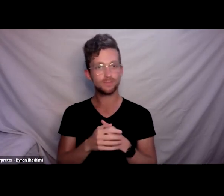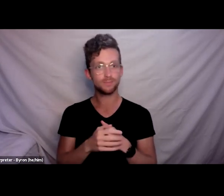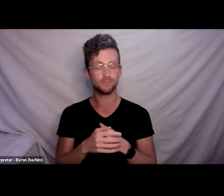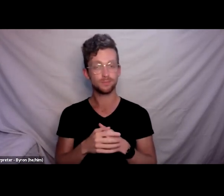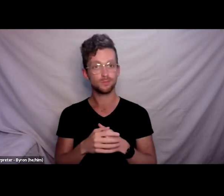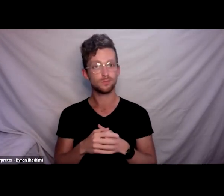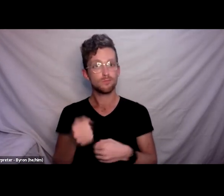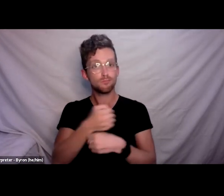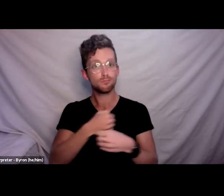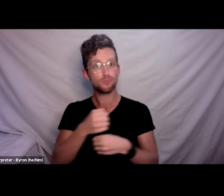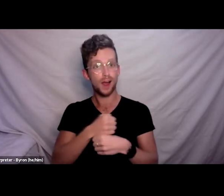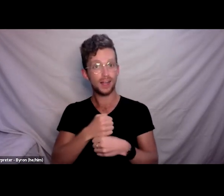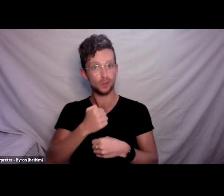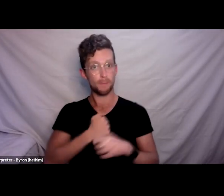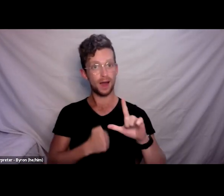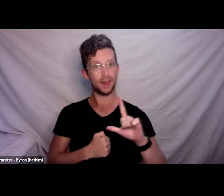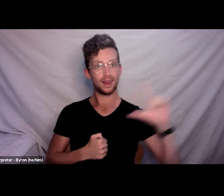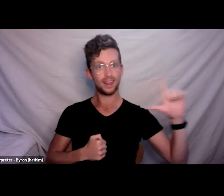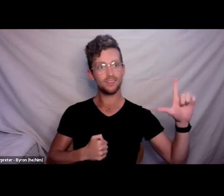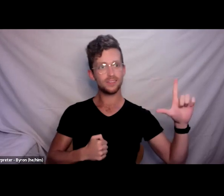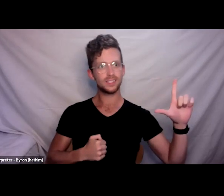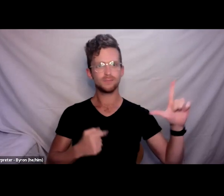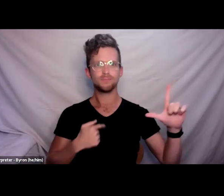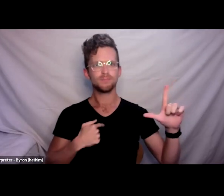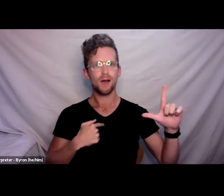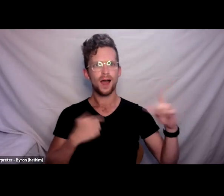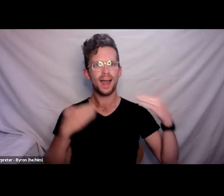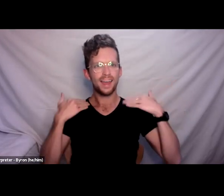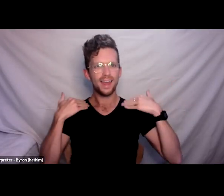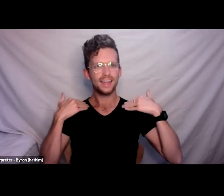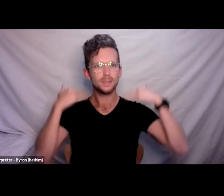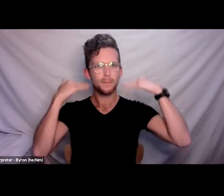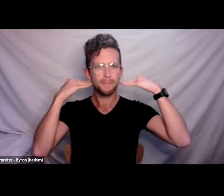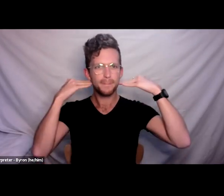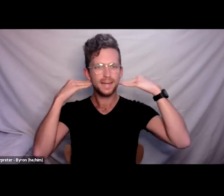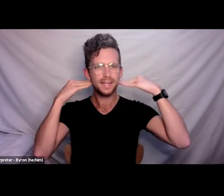I have medium blond hair that’s tied up in a ponytail.